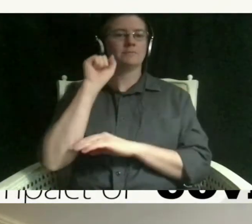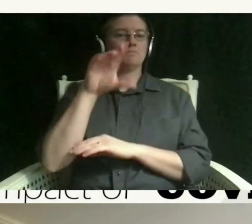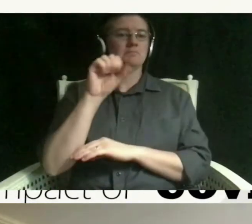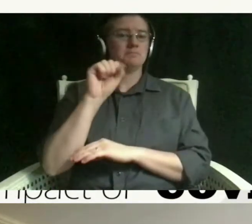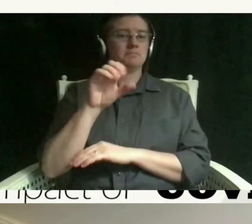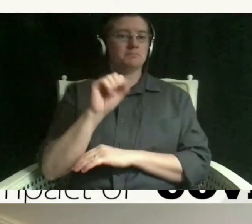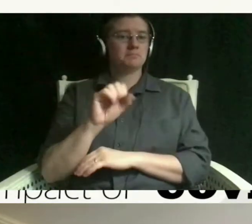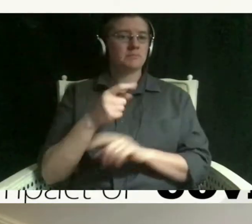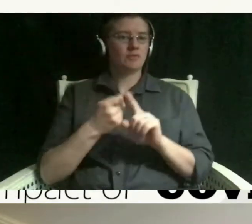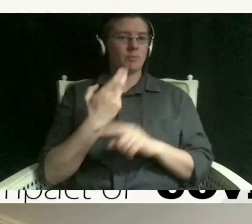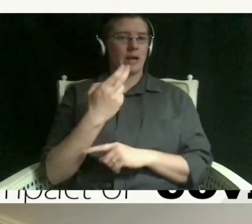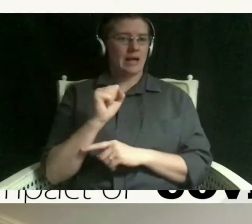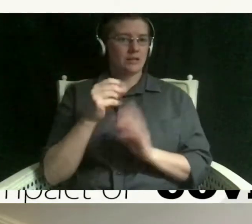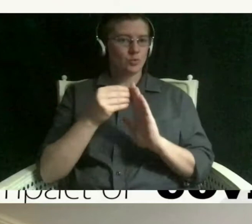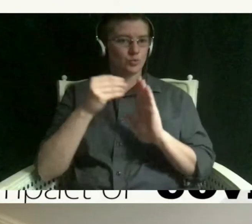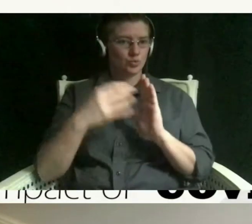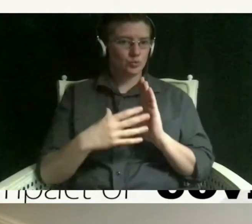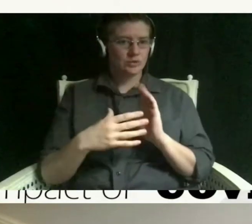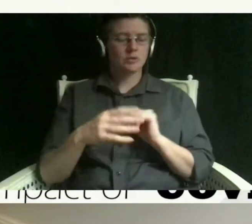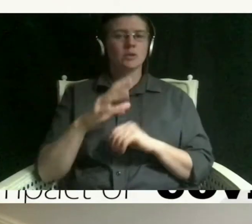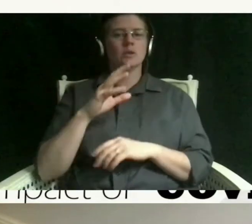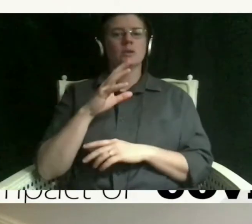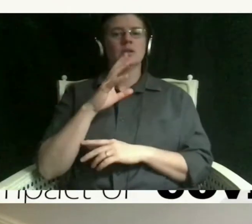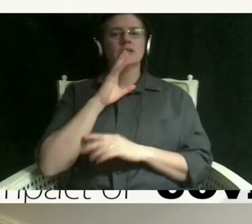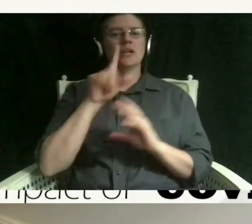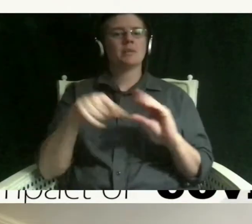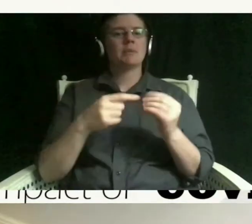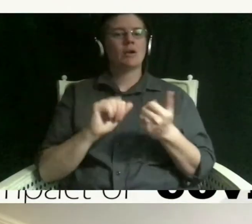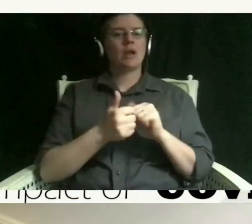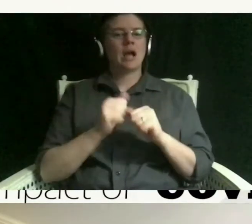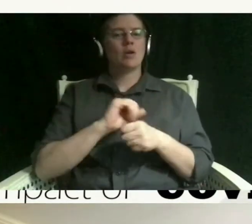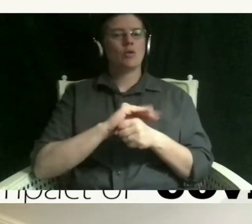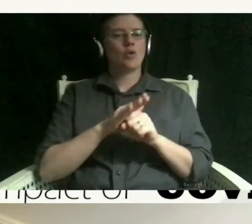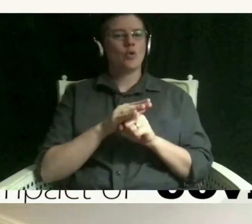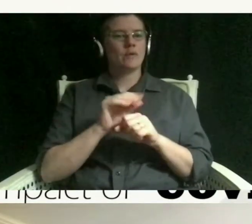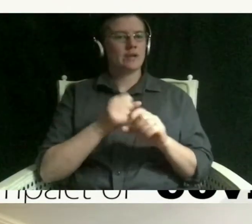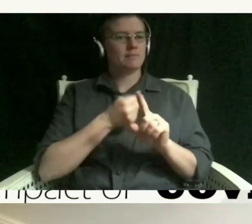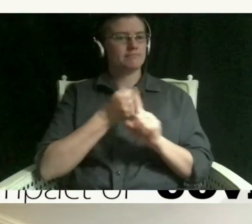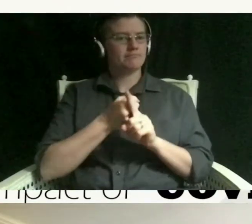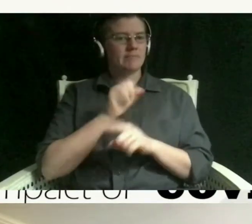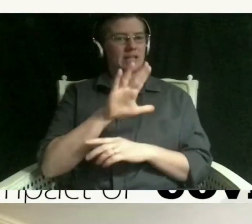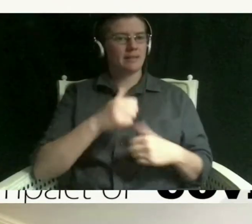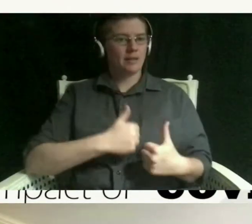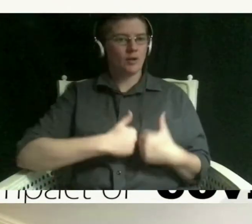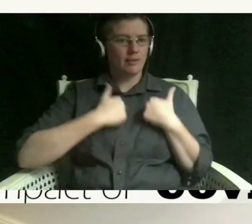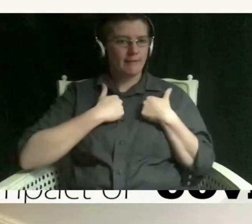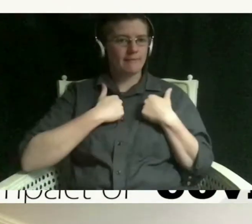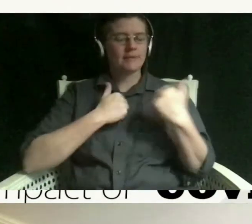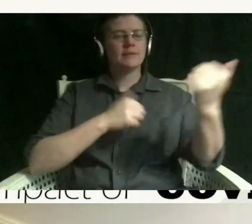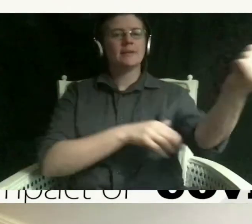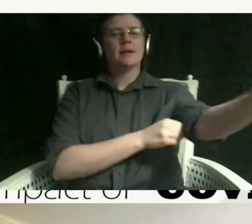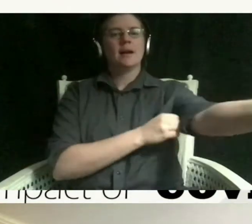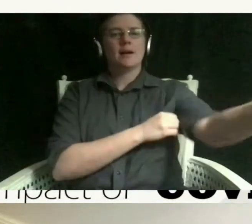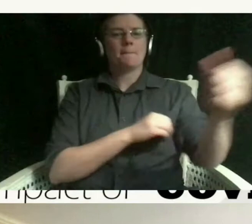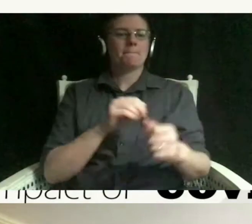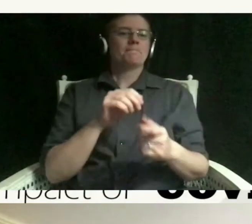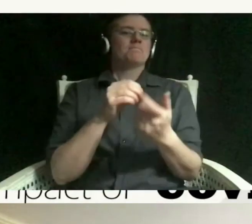about talking about how covid affected their lives um mainly from colorado and we're going